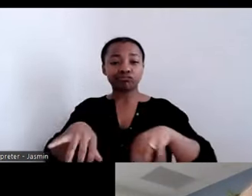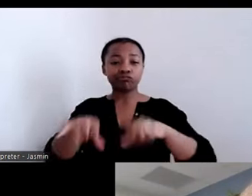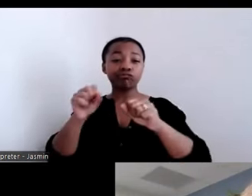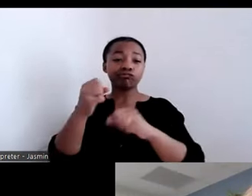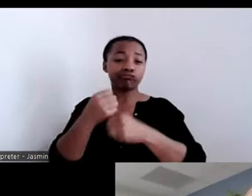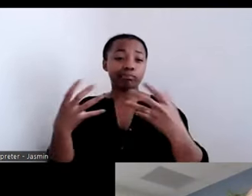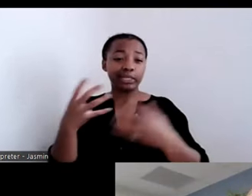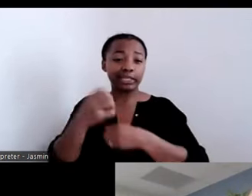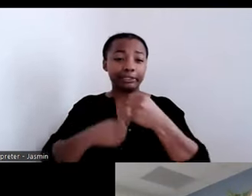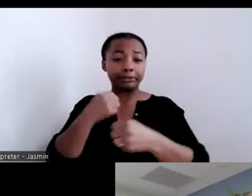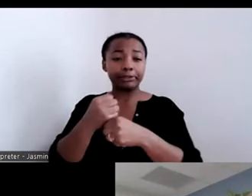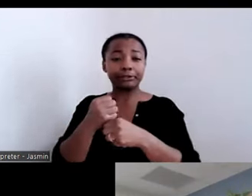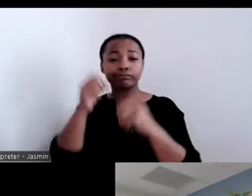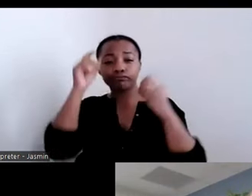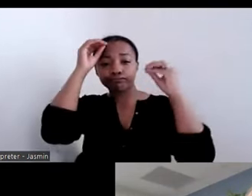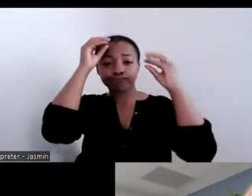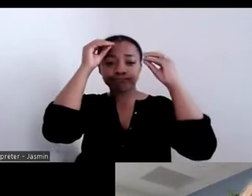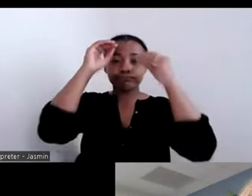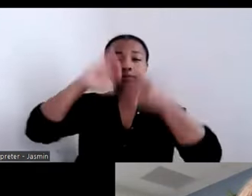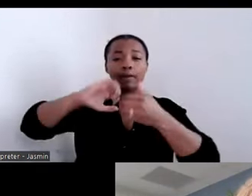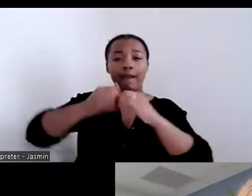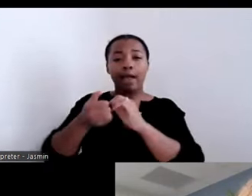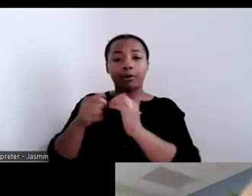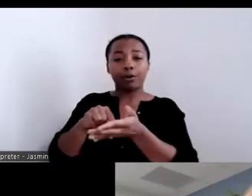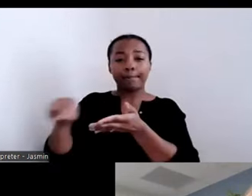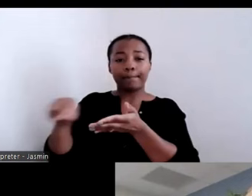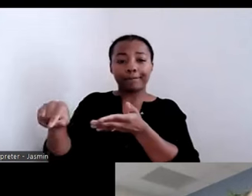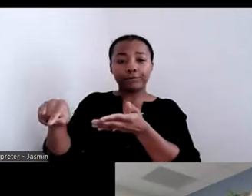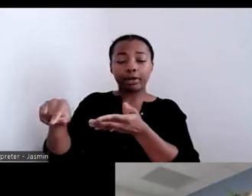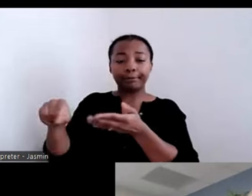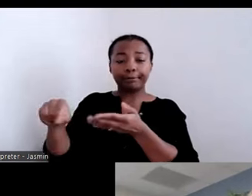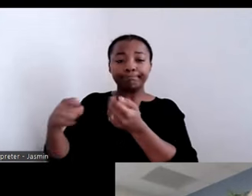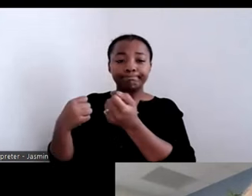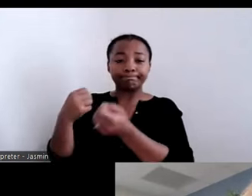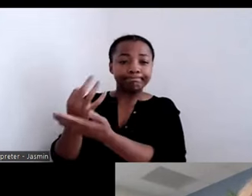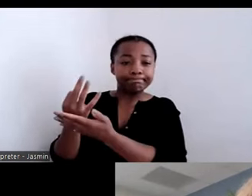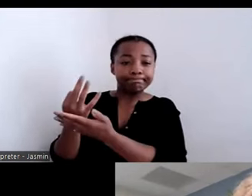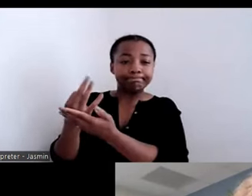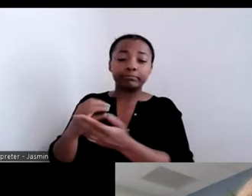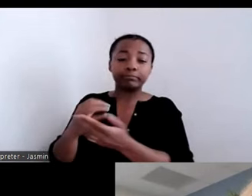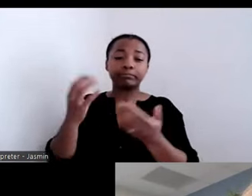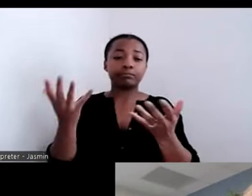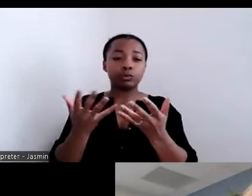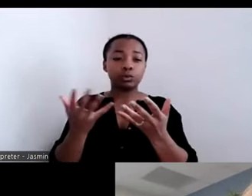pay for it? What does it look like? So finally, the question that we should all get to